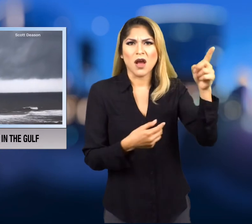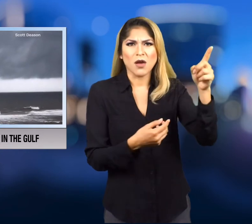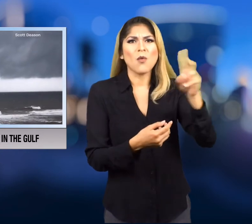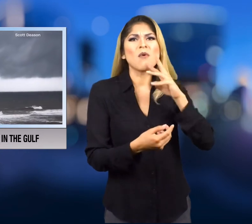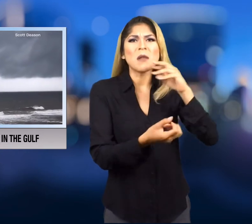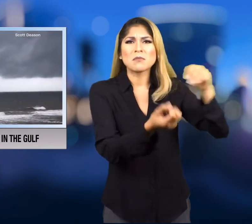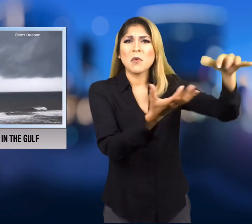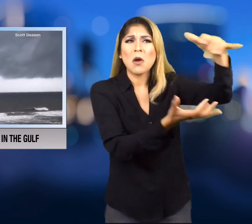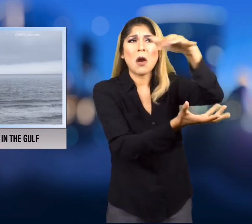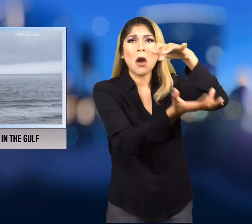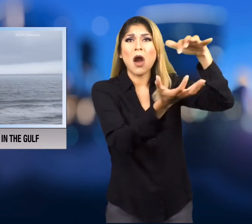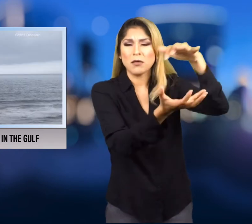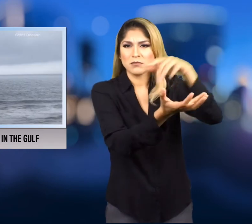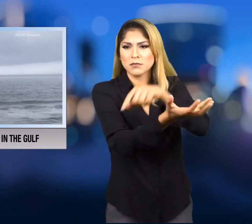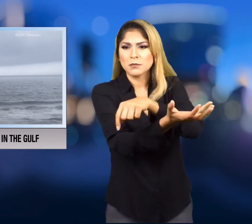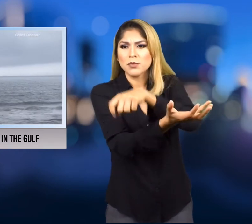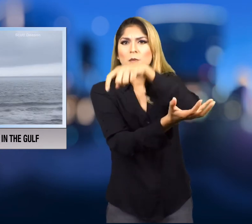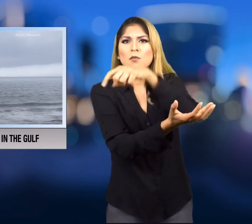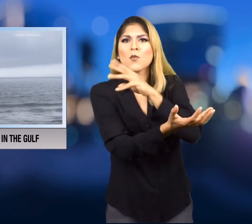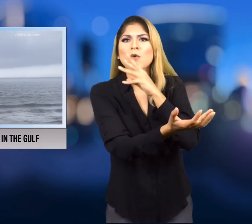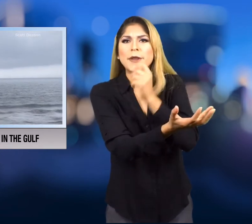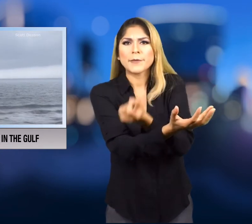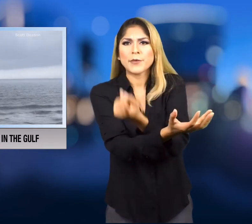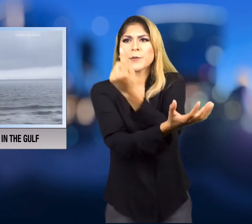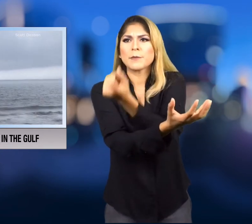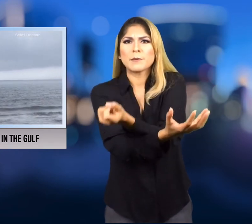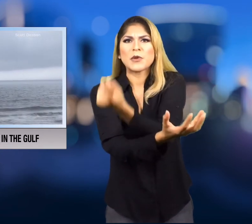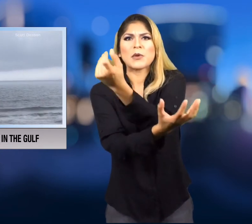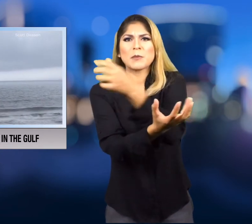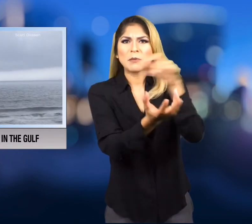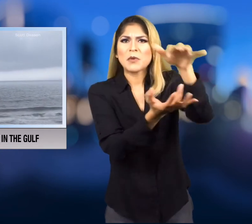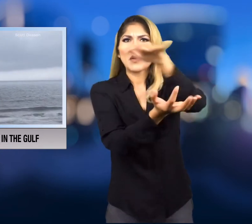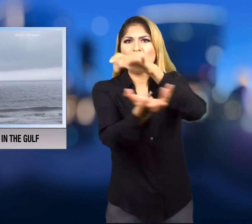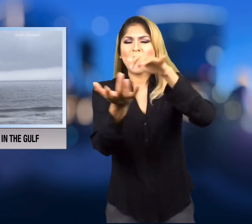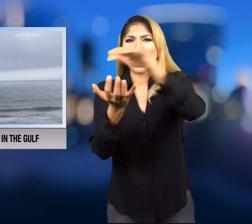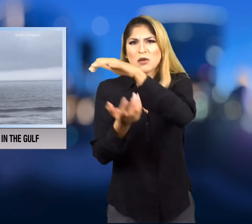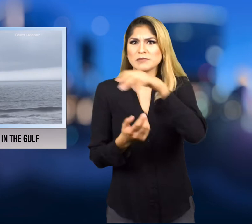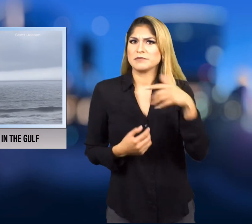The tornado formed just as hurricane Nate was approaching the